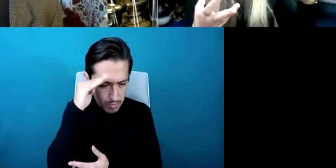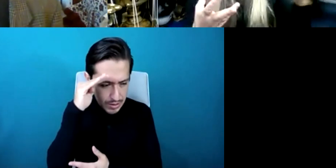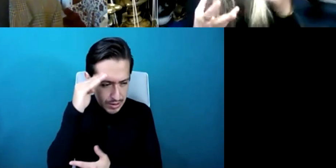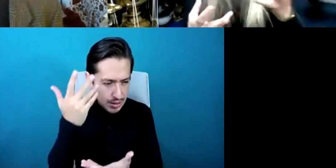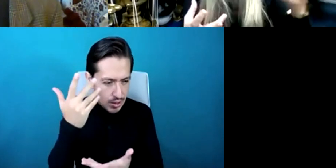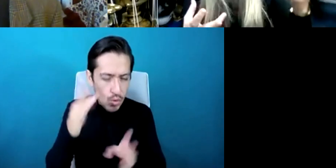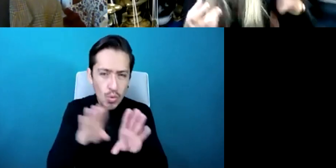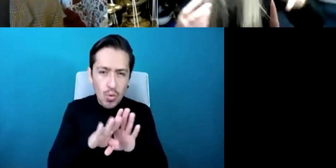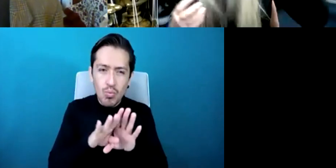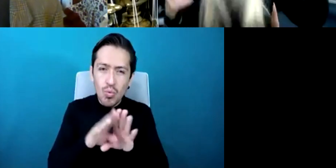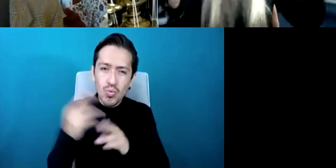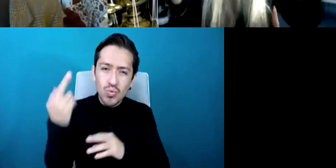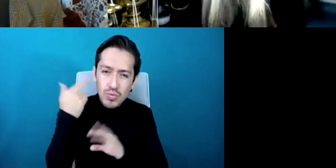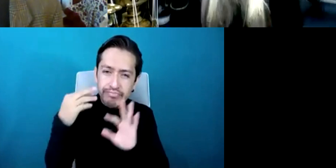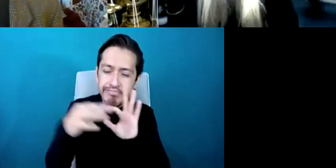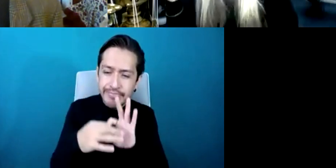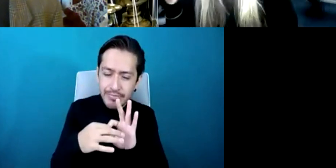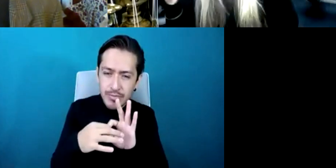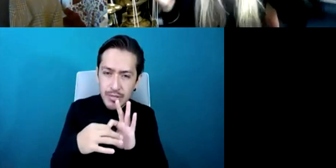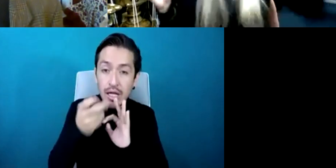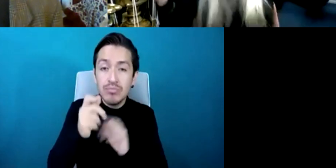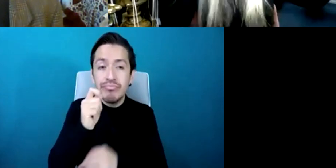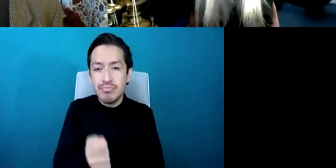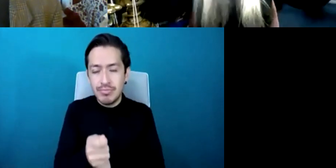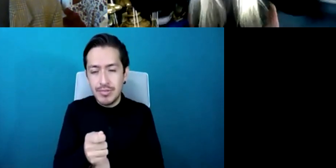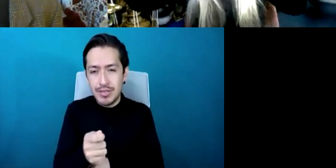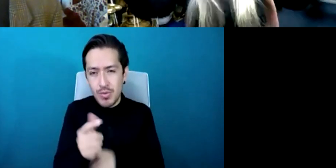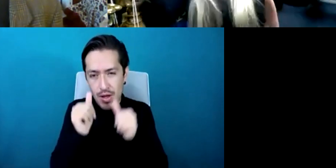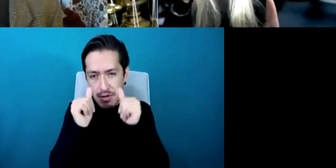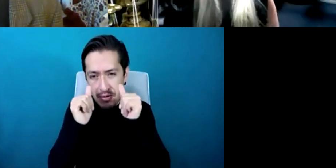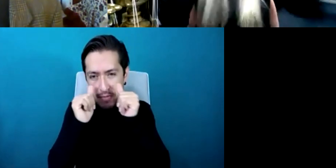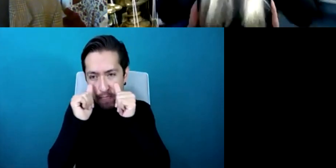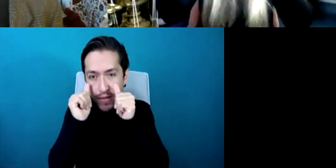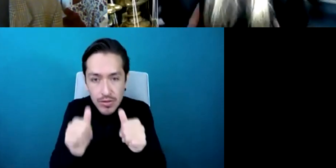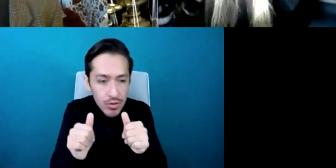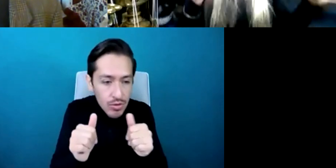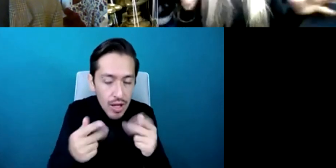how they are to the acoustics of the room so it's it's it's really involving an awful lot